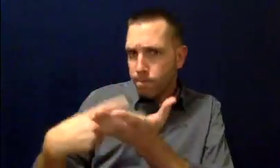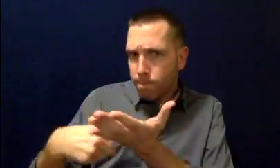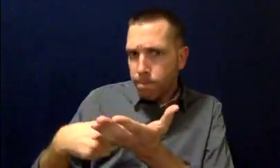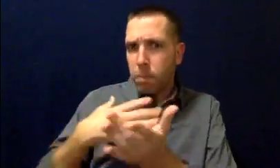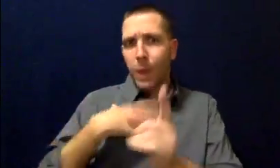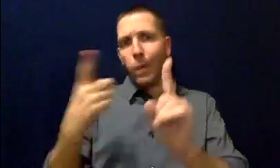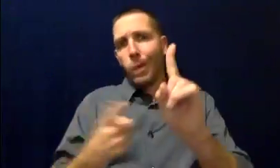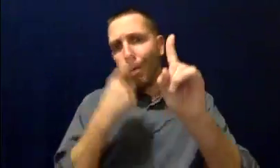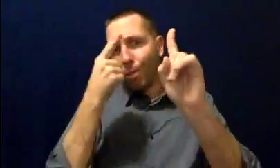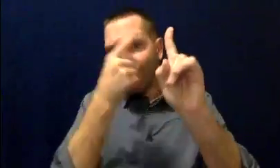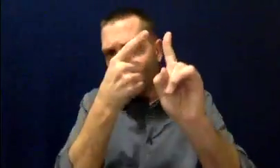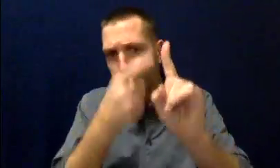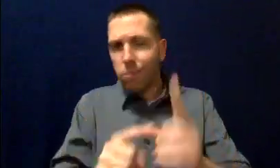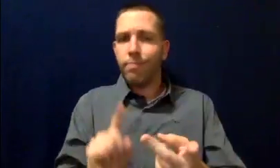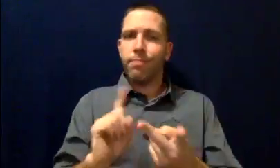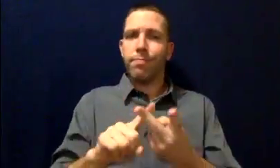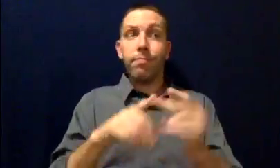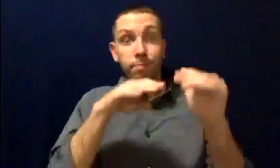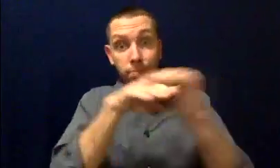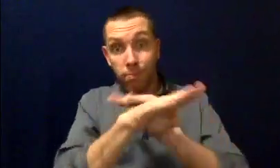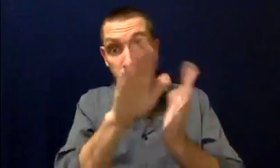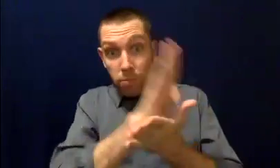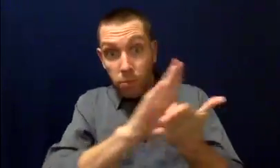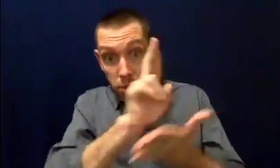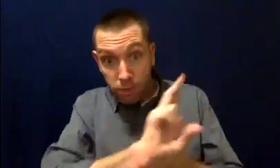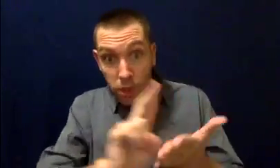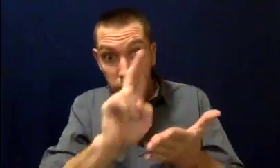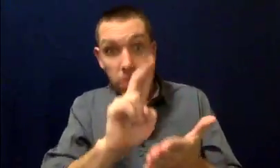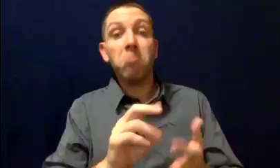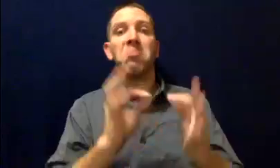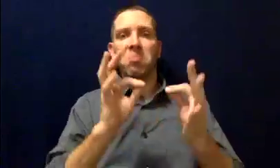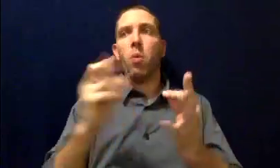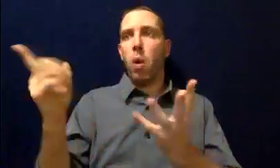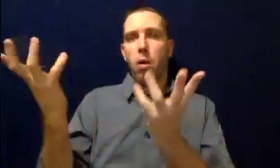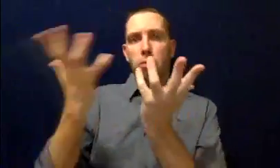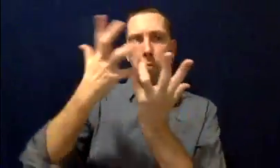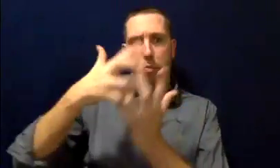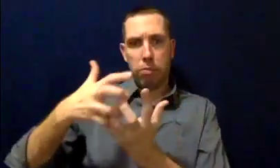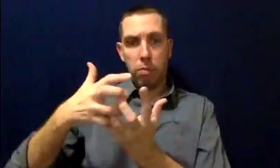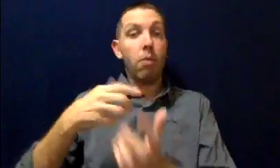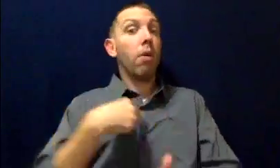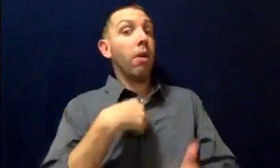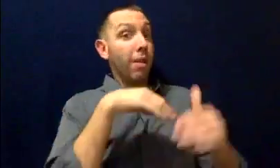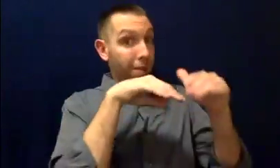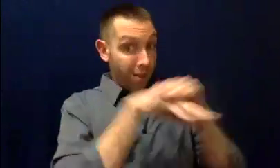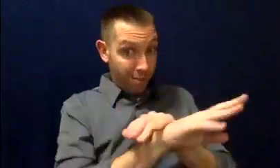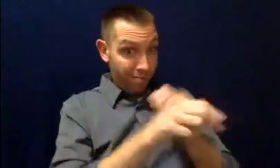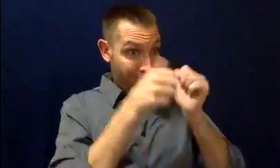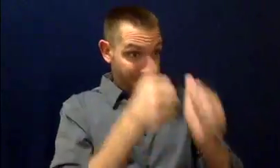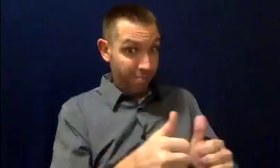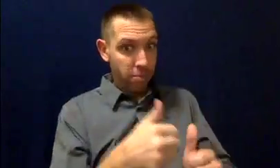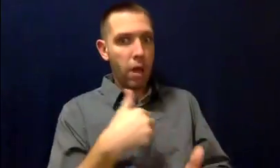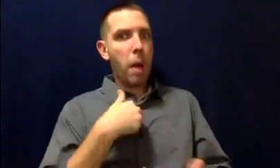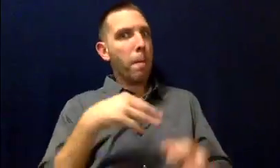You can discuss your goals and the fact that you'll be going to college. VR will coordinate the necessary supports with your college.